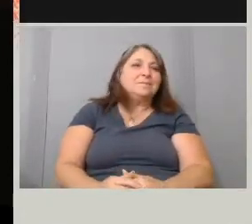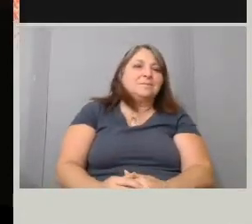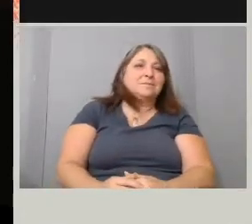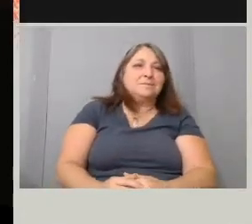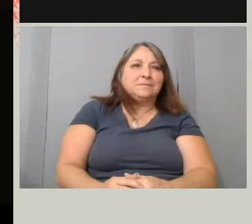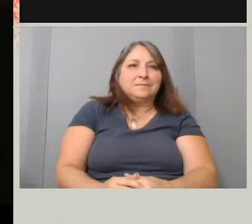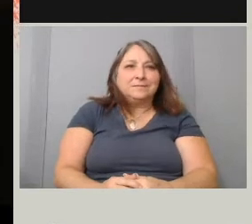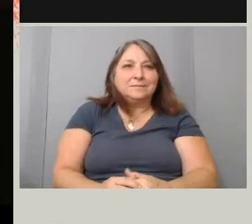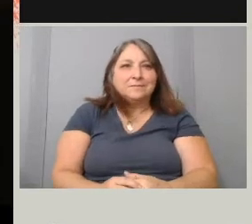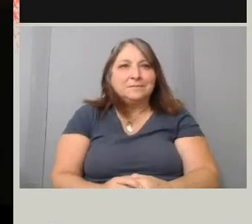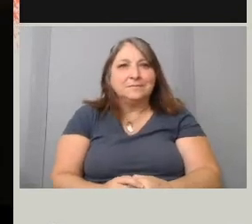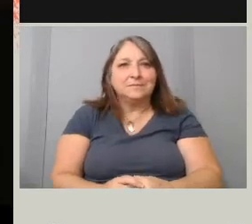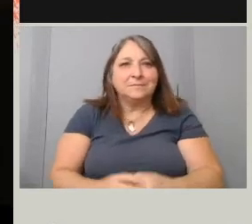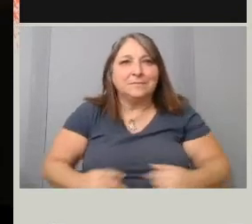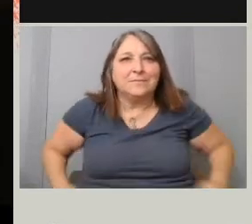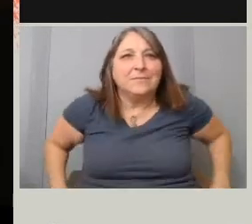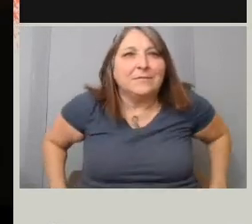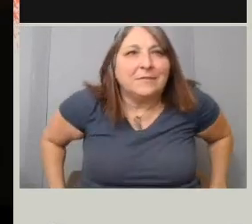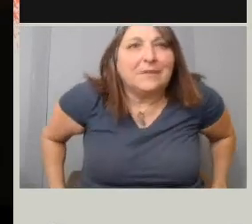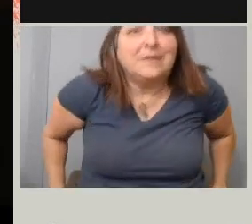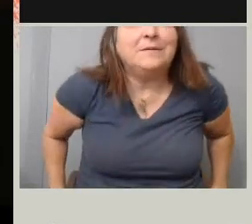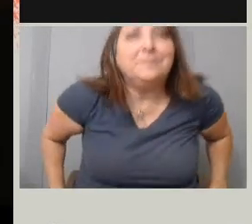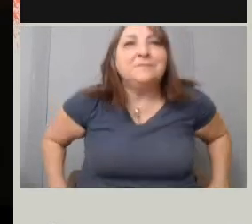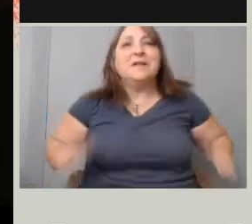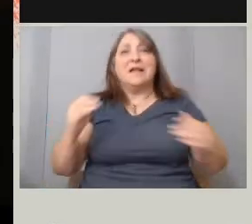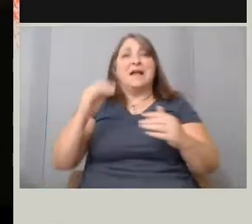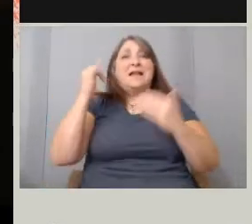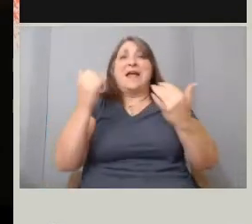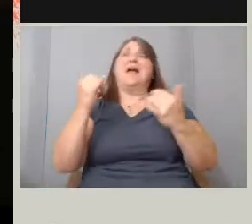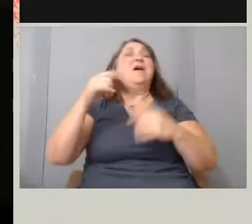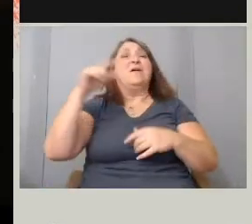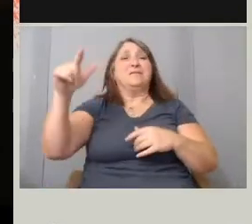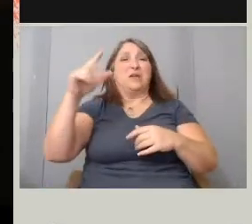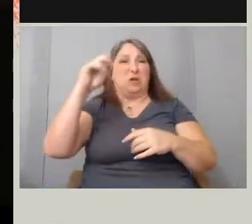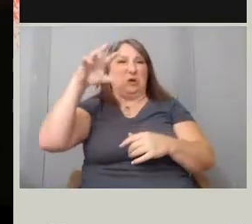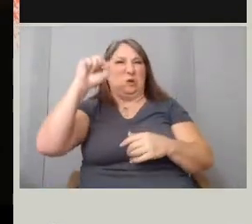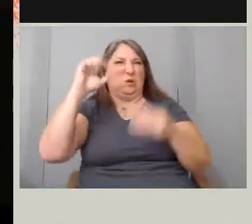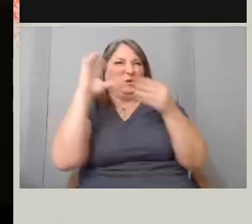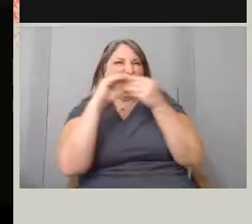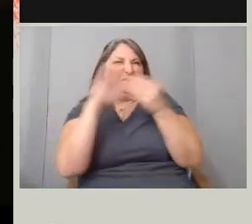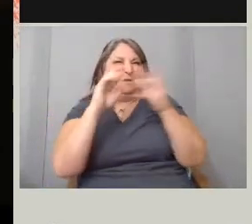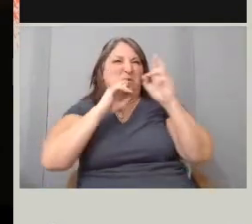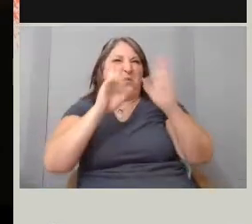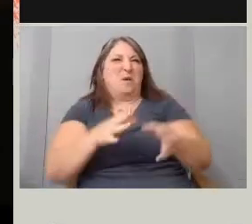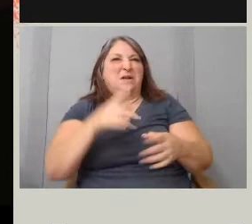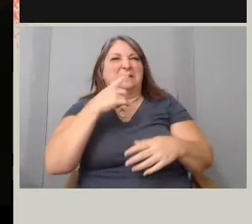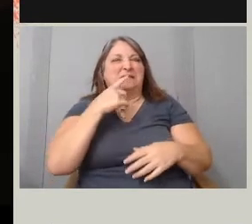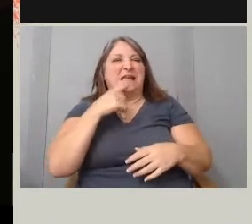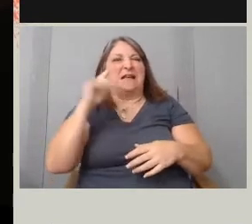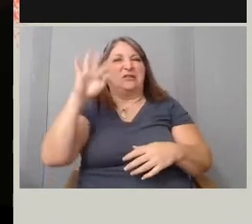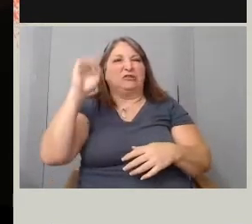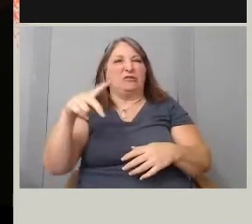The neo-Nazis Daily Stormer website said, quote, this is encouraging and refreshing as it indicates Trump is more or less on the same page as us